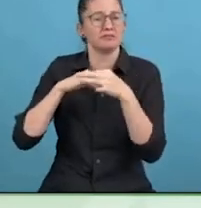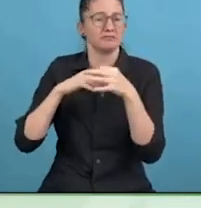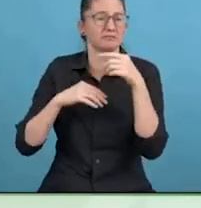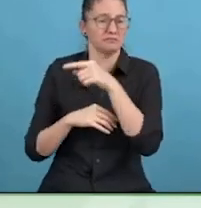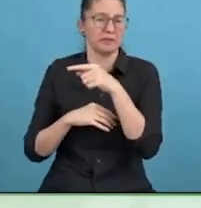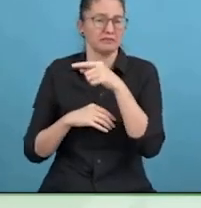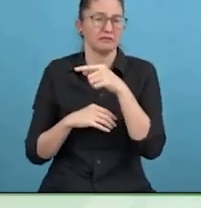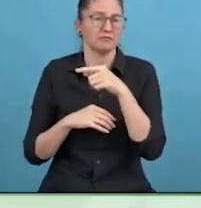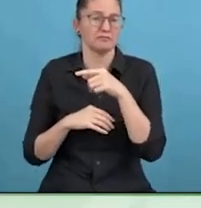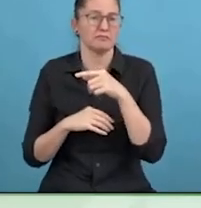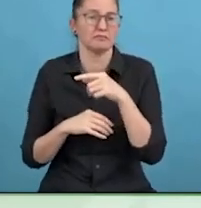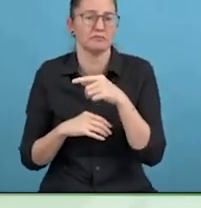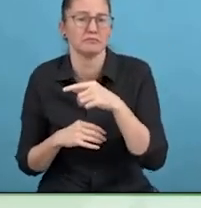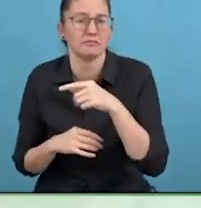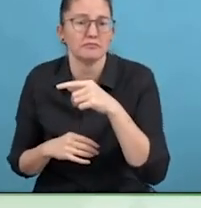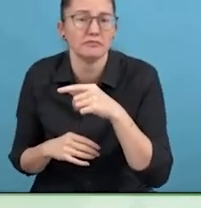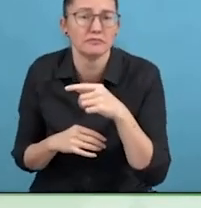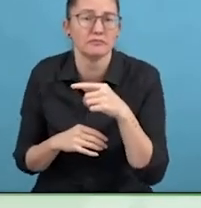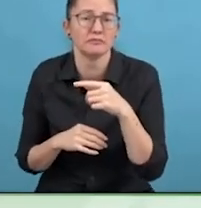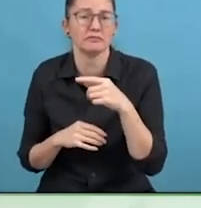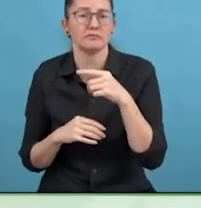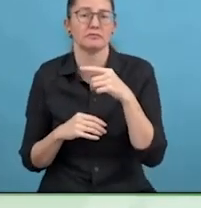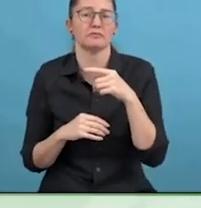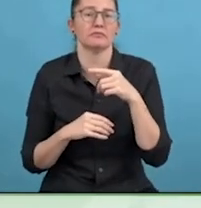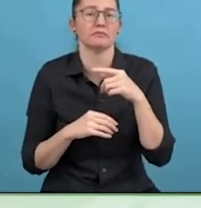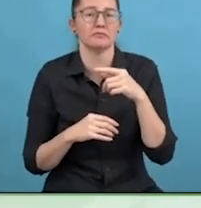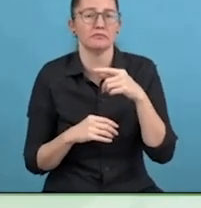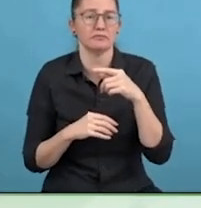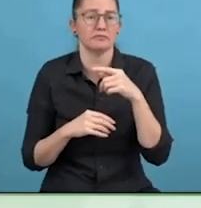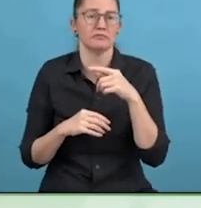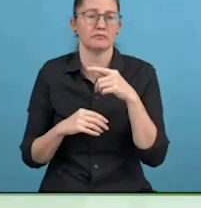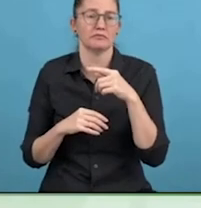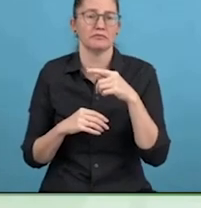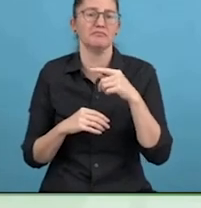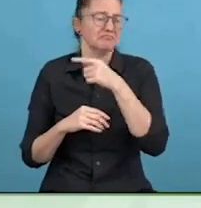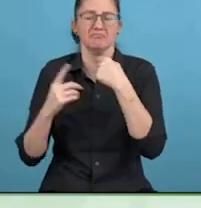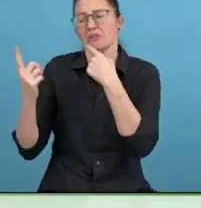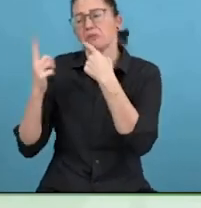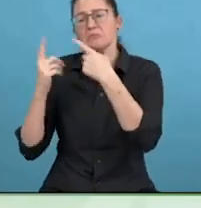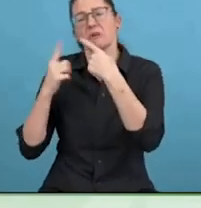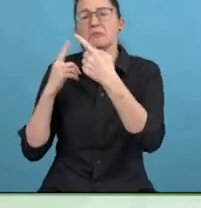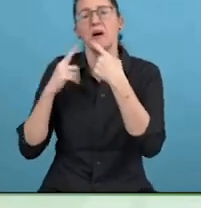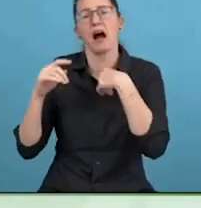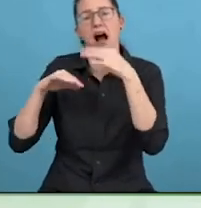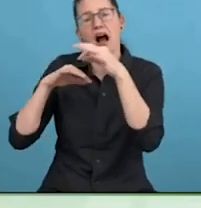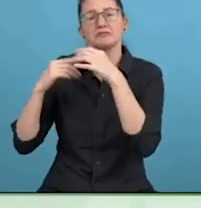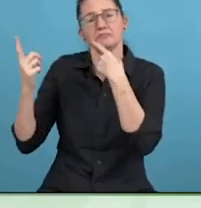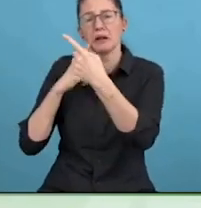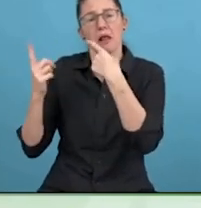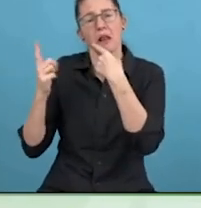Her and me were not alone. There are so many people who do not understand what is going on with them.